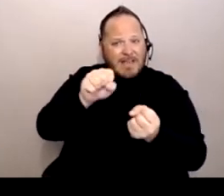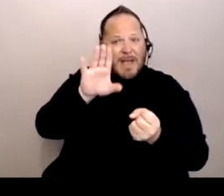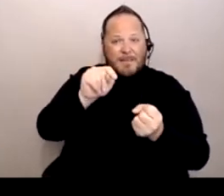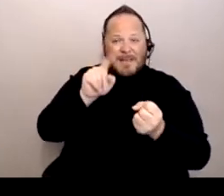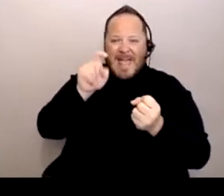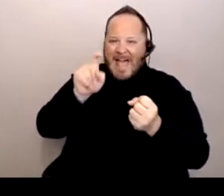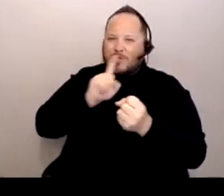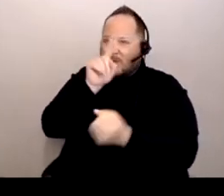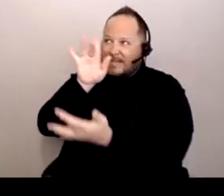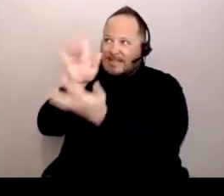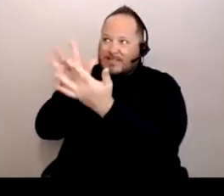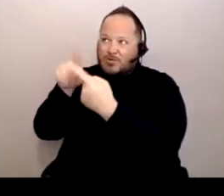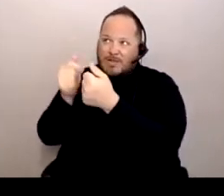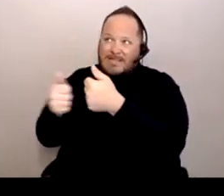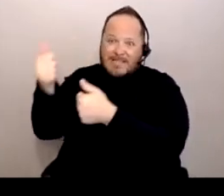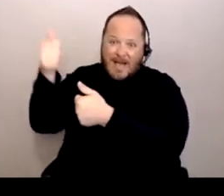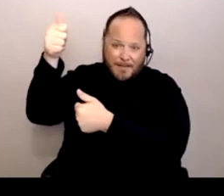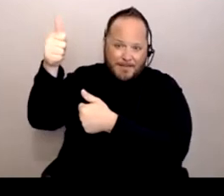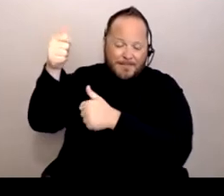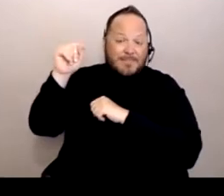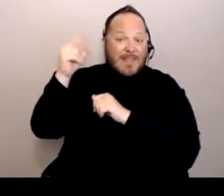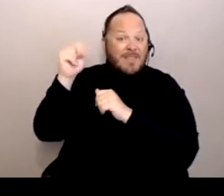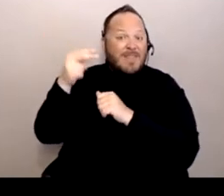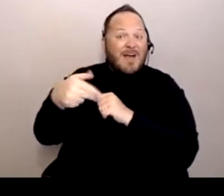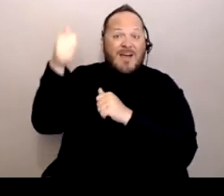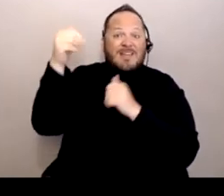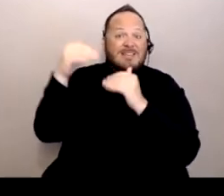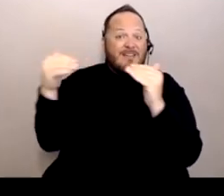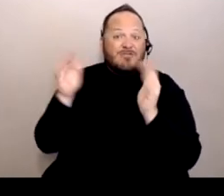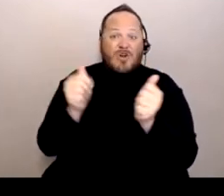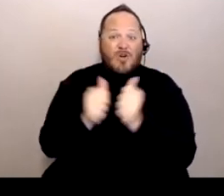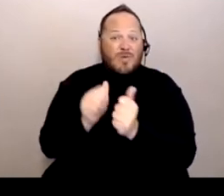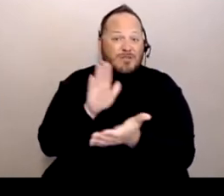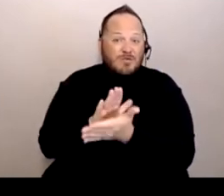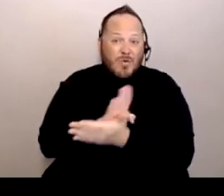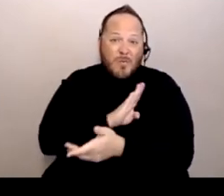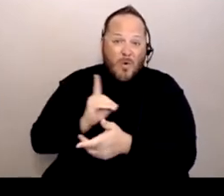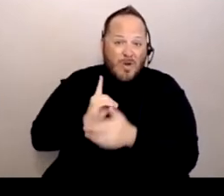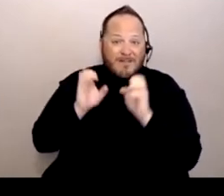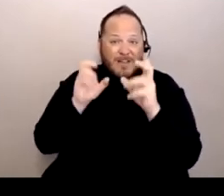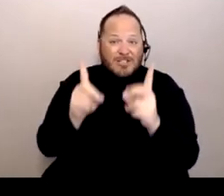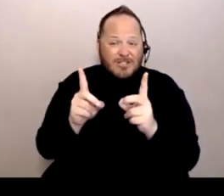And then at the highest levels, talk with the school board of education- Or the school board of education, I'm sorry.